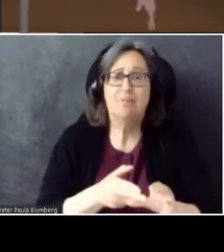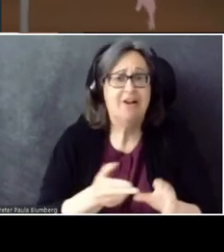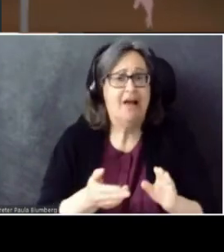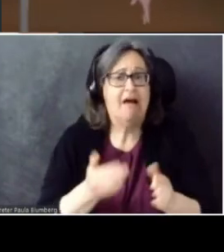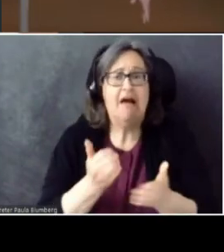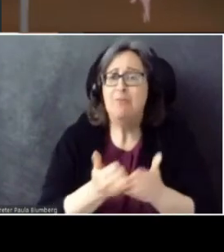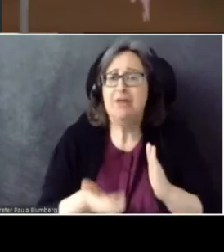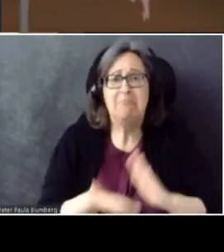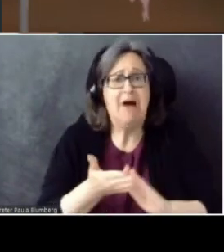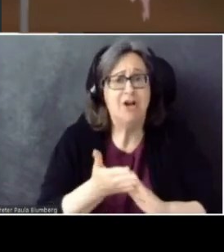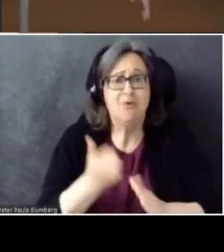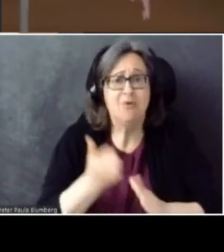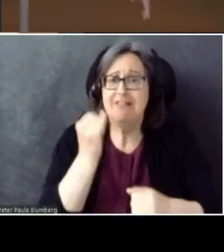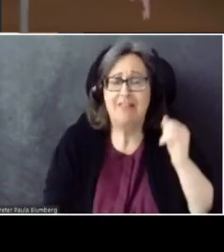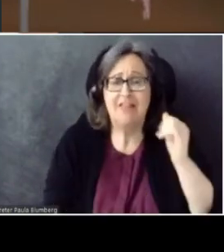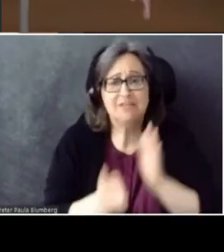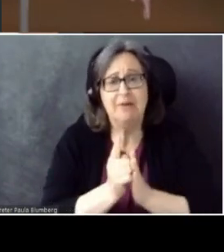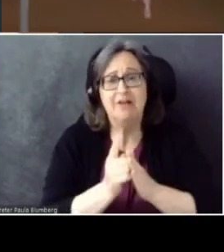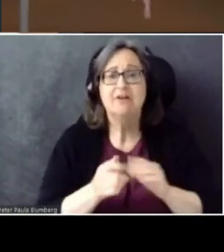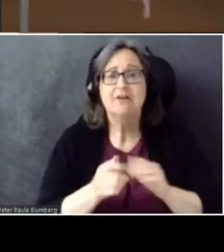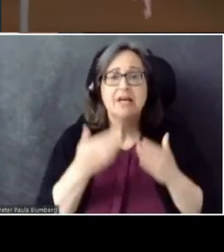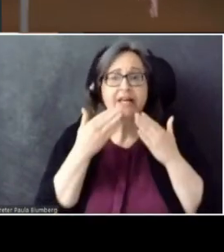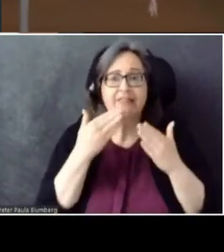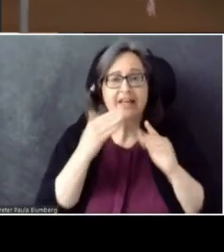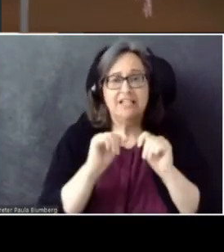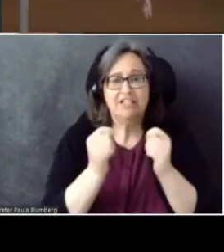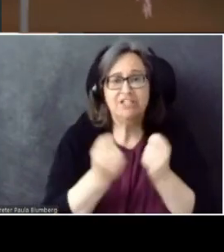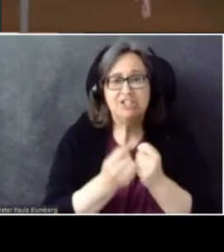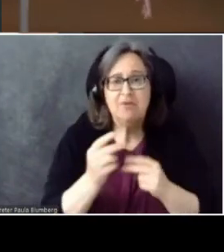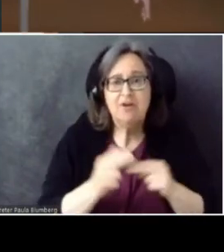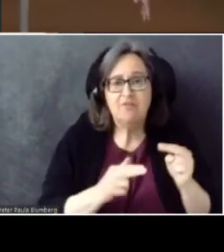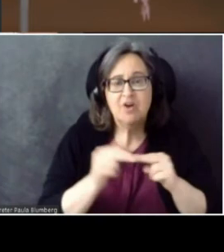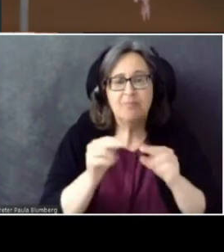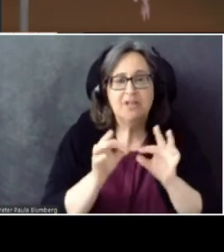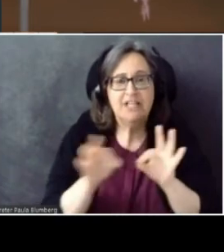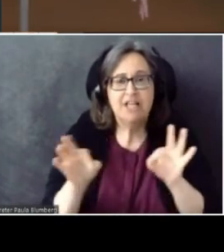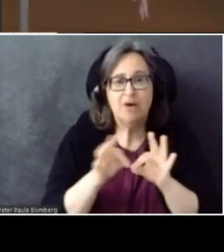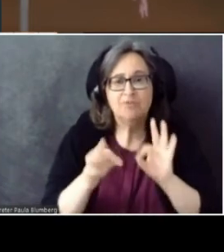I want to really thank the team that built the captions prototype for a hackathon that